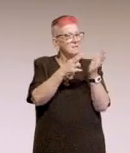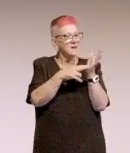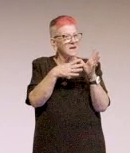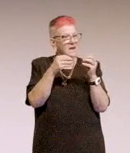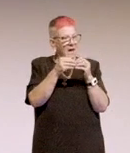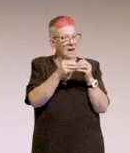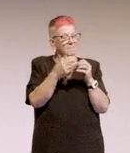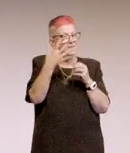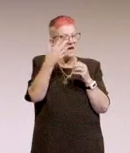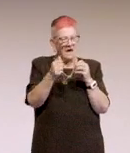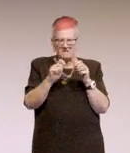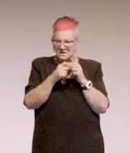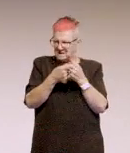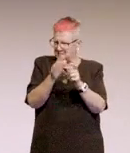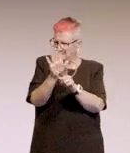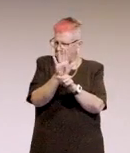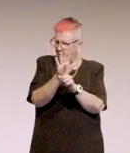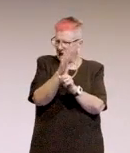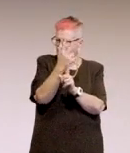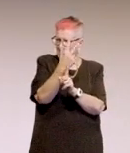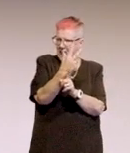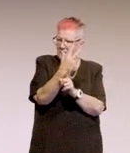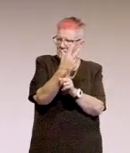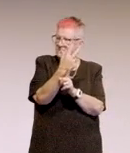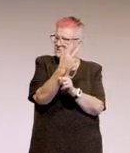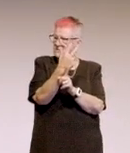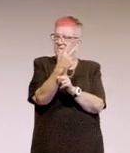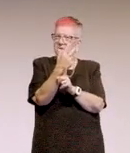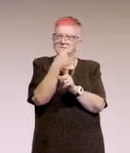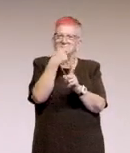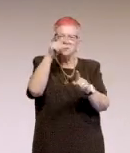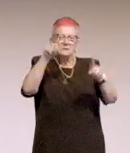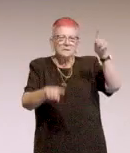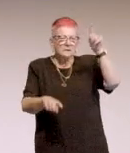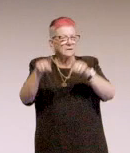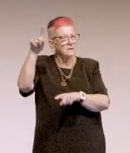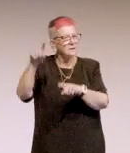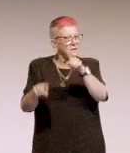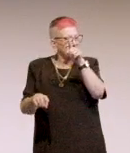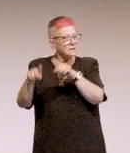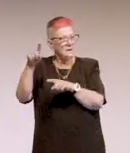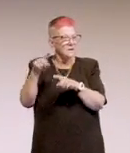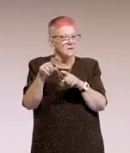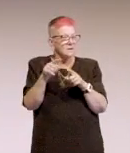And they have a team of, I don't know how many now, eight or, it's been fluctuating.